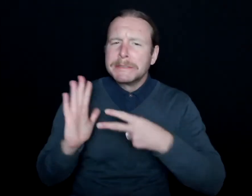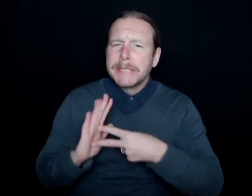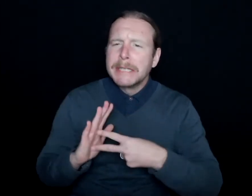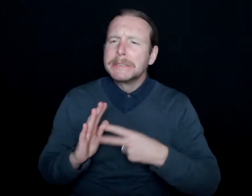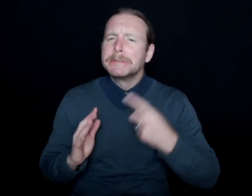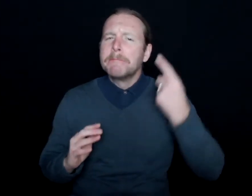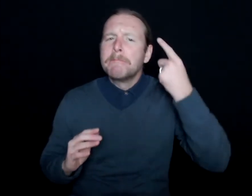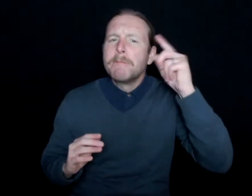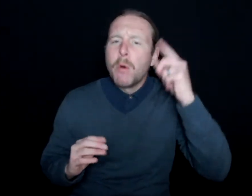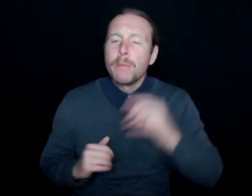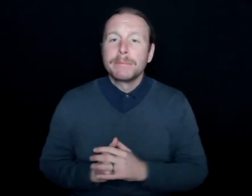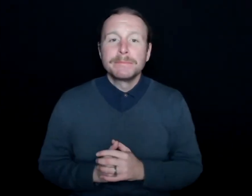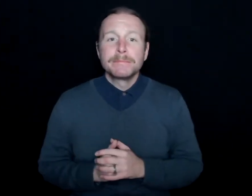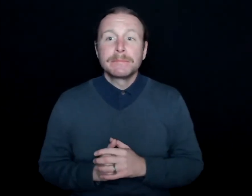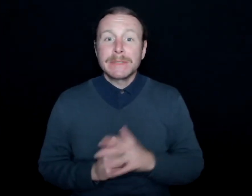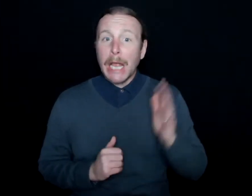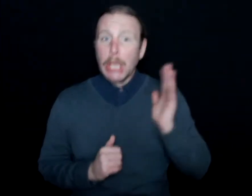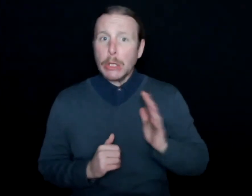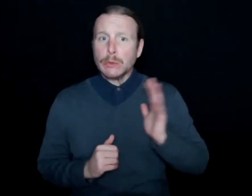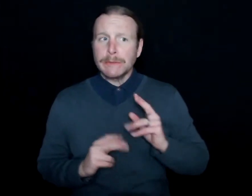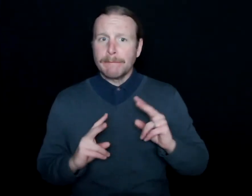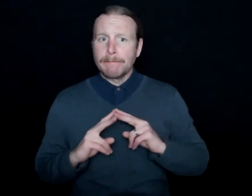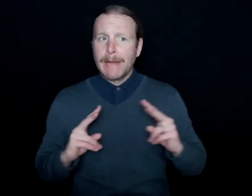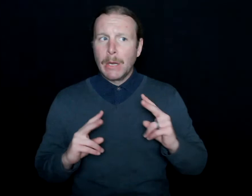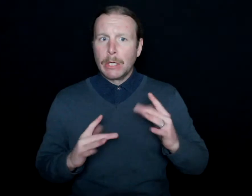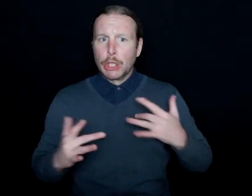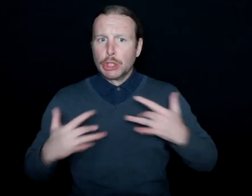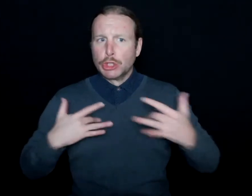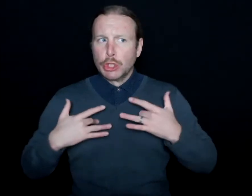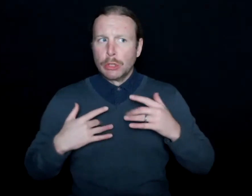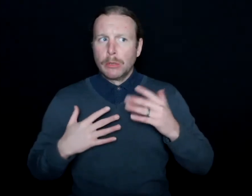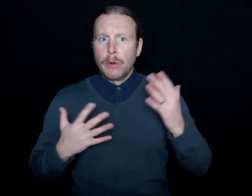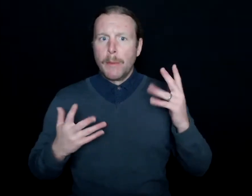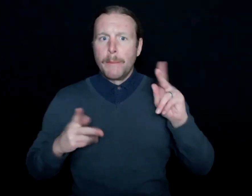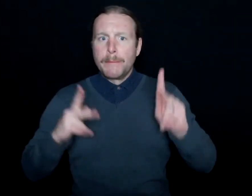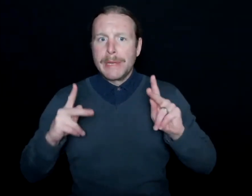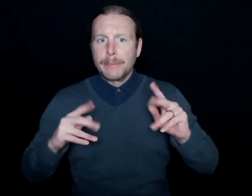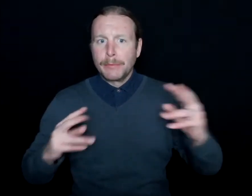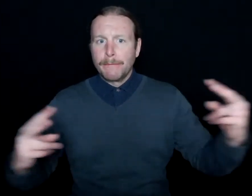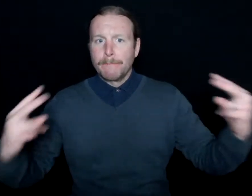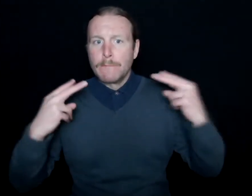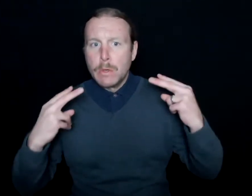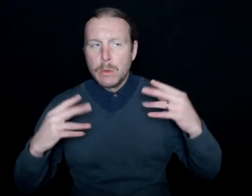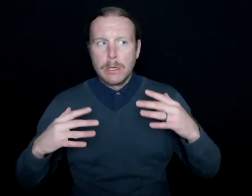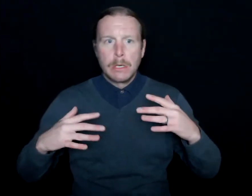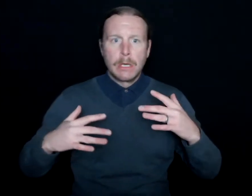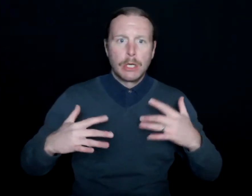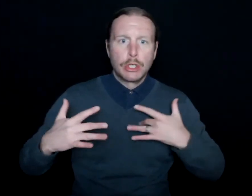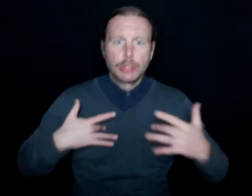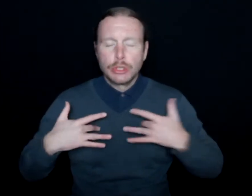And I always used to be very concerned about that, what other people thought, but I started really